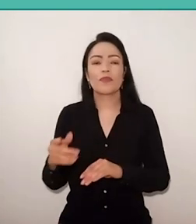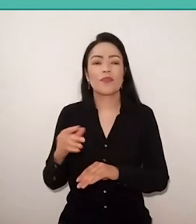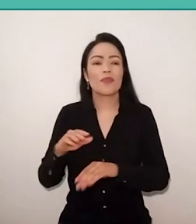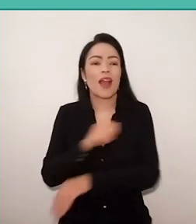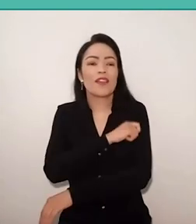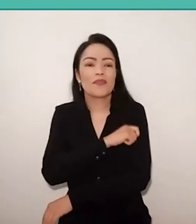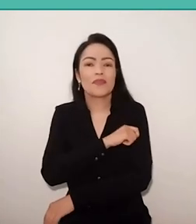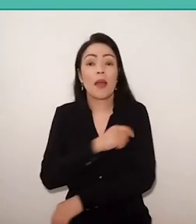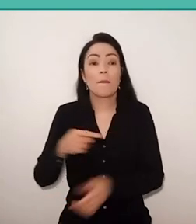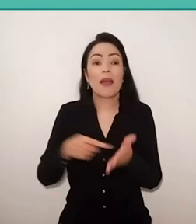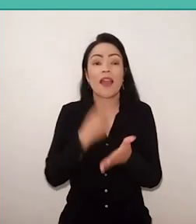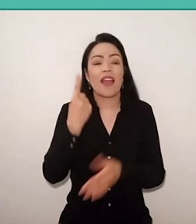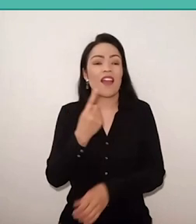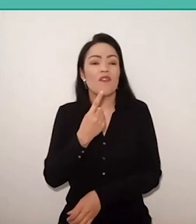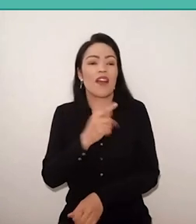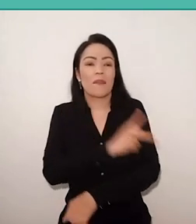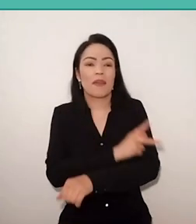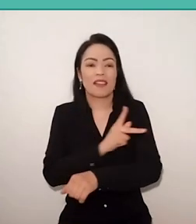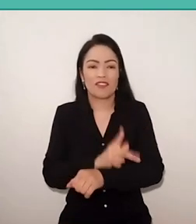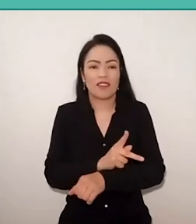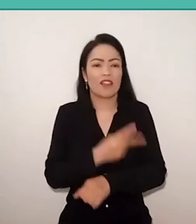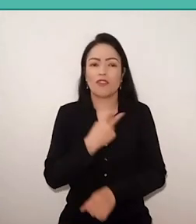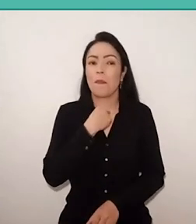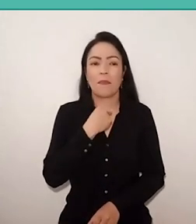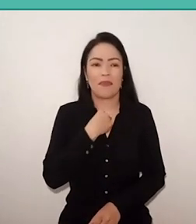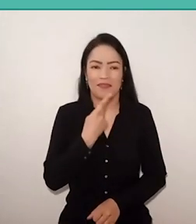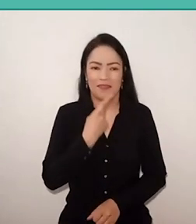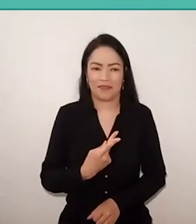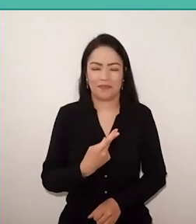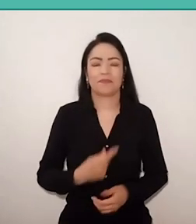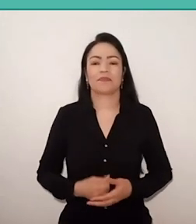can't talk like that. Why? Paulo Freire,